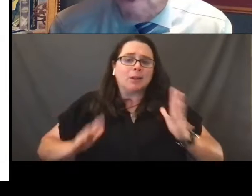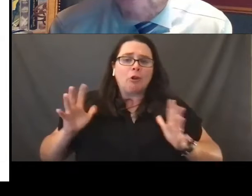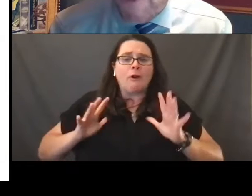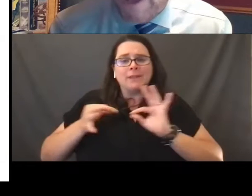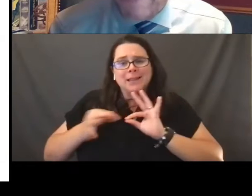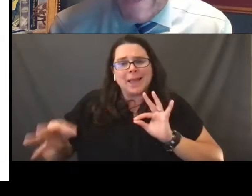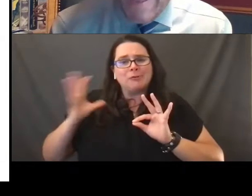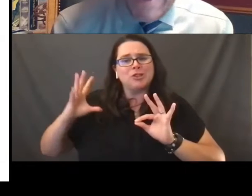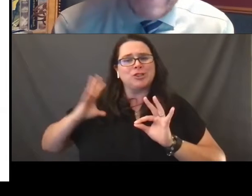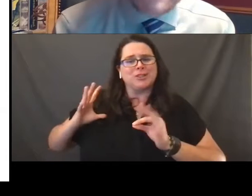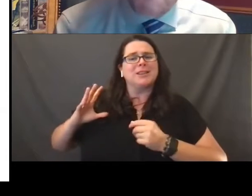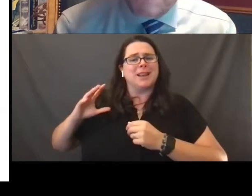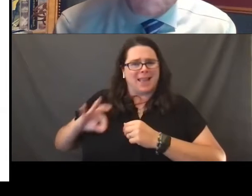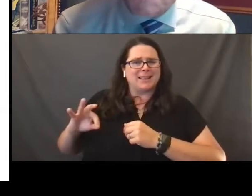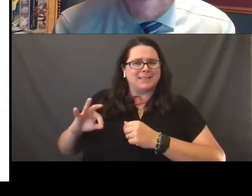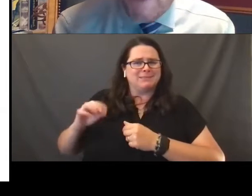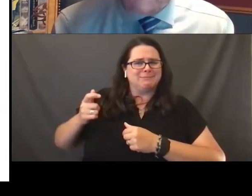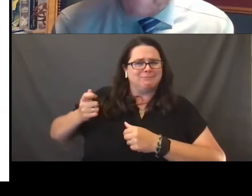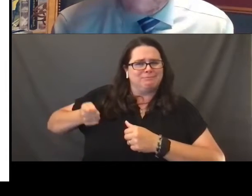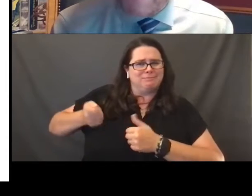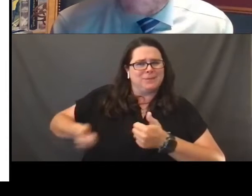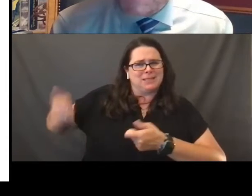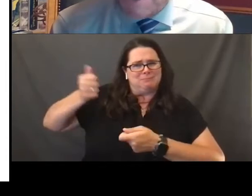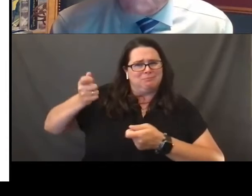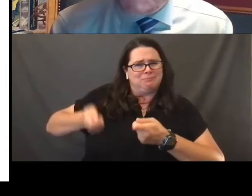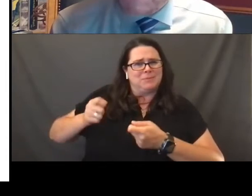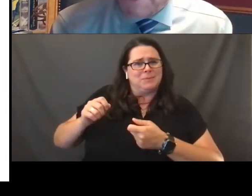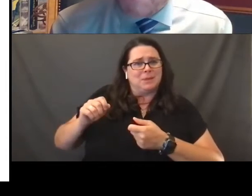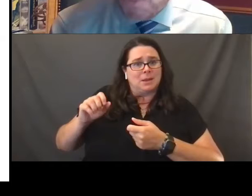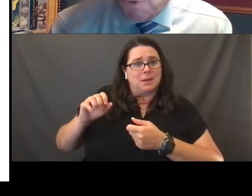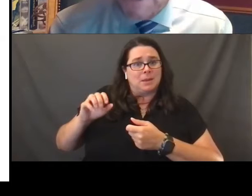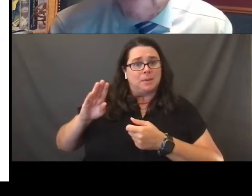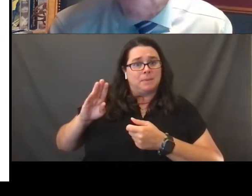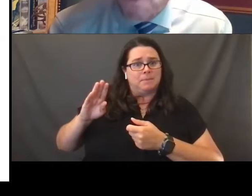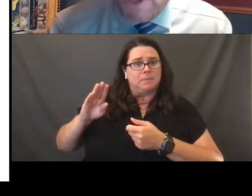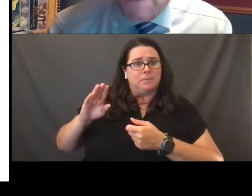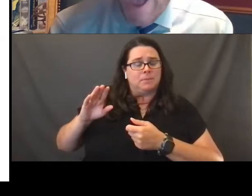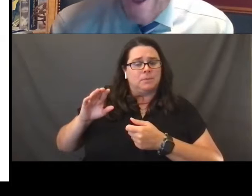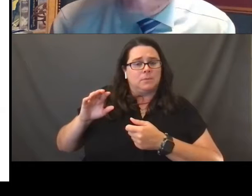in Obergefell and in Windsor, but nonetheless it does the clinical work, if you will,